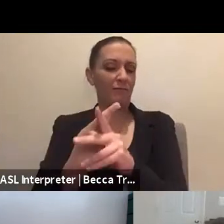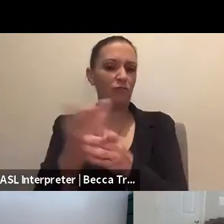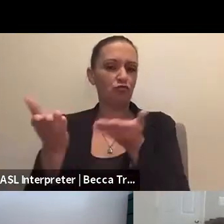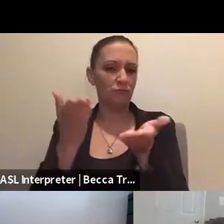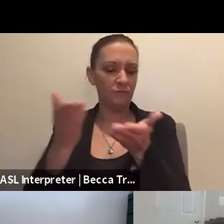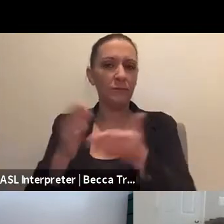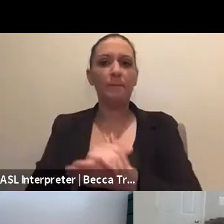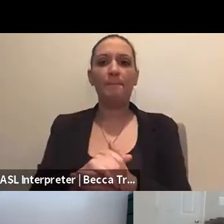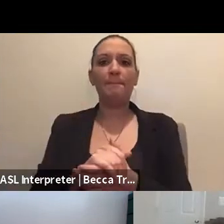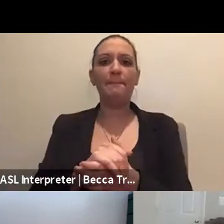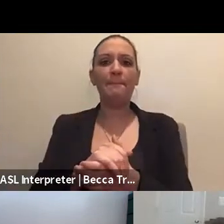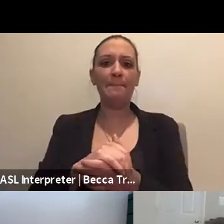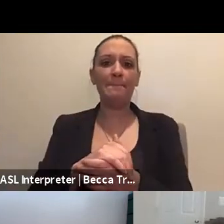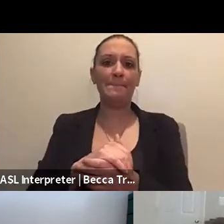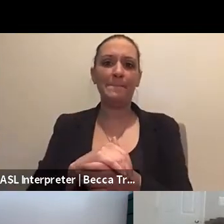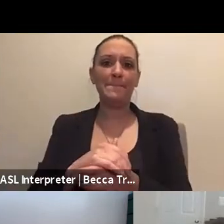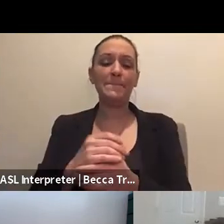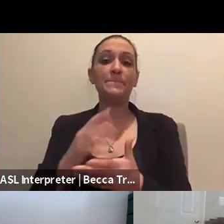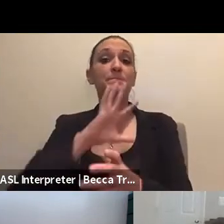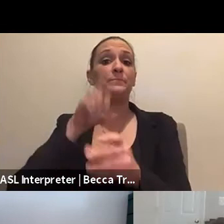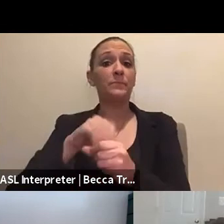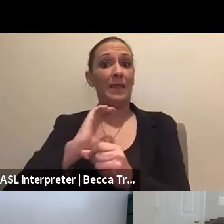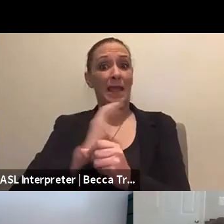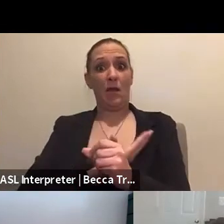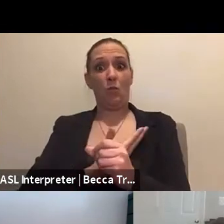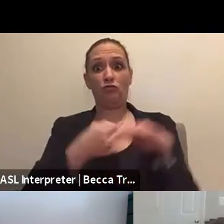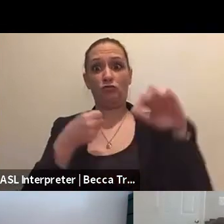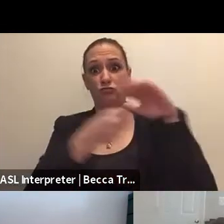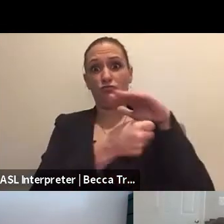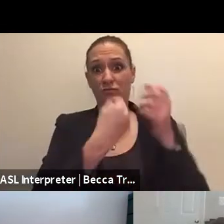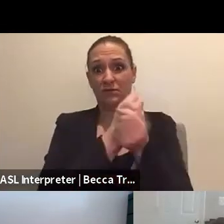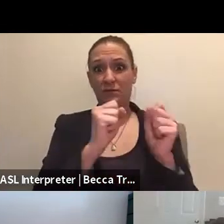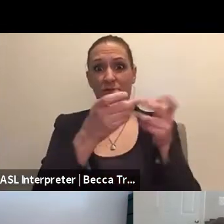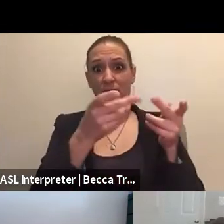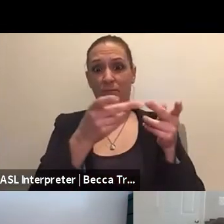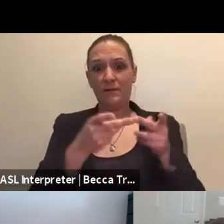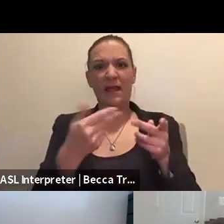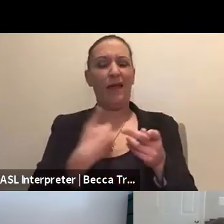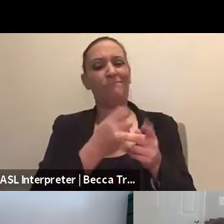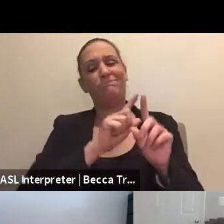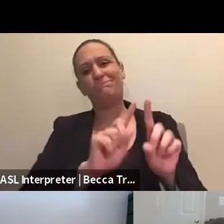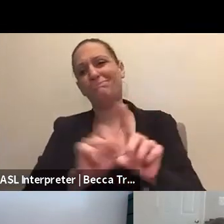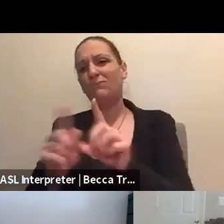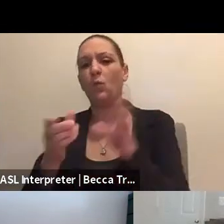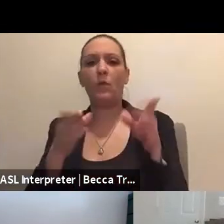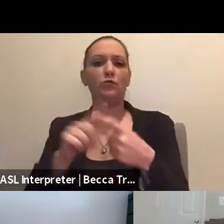We within our shelters have a number of ways to support people with disabilities.